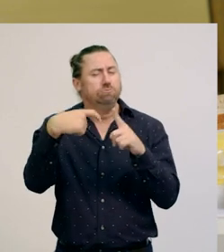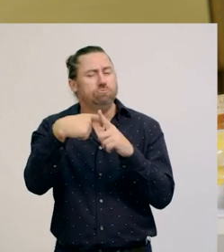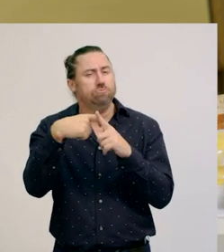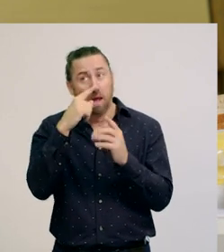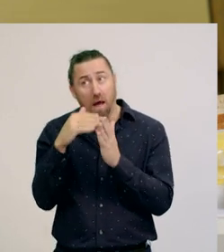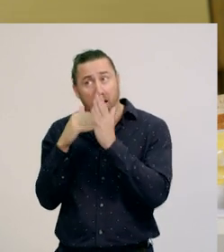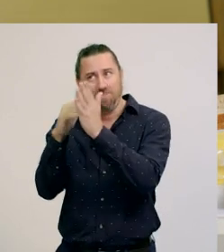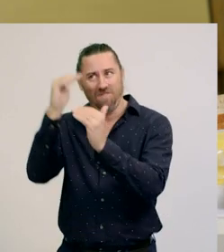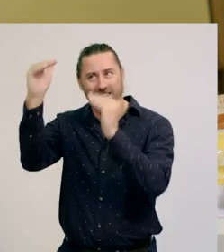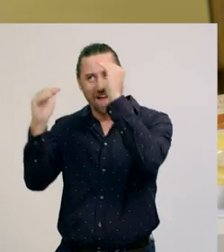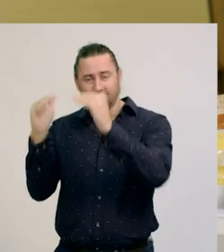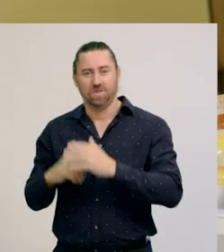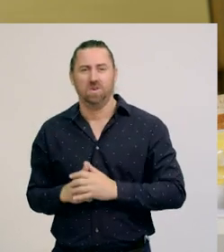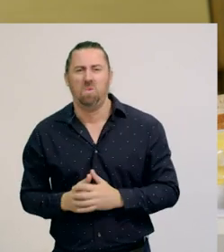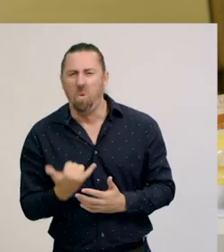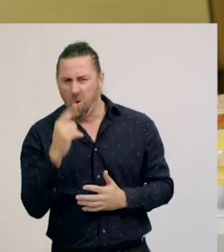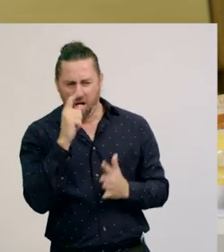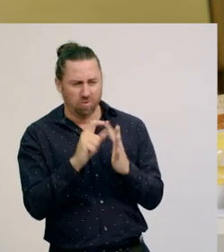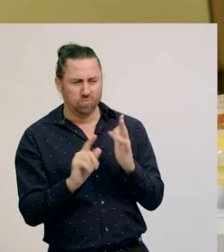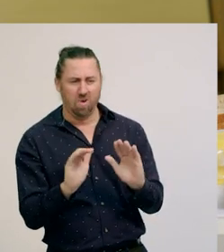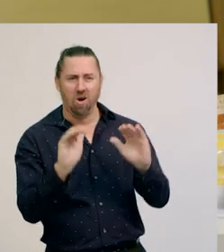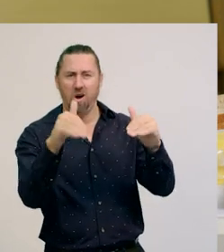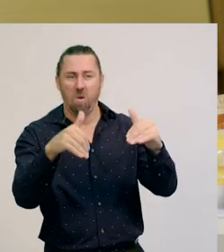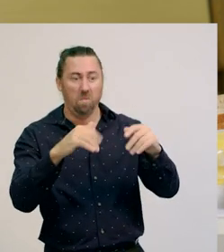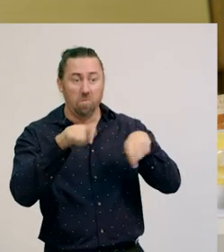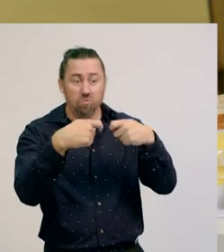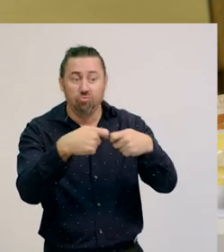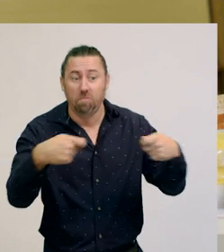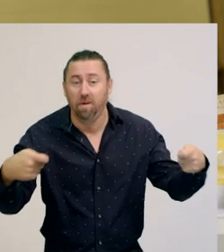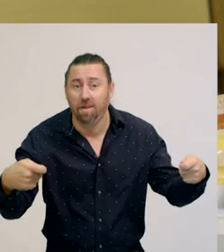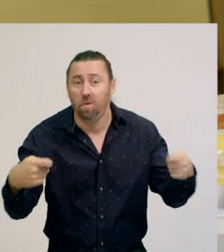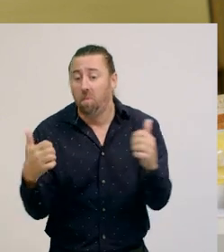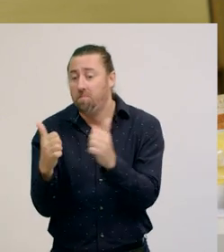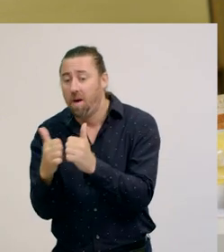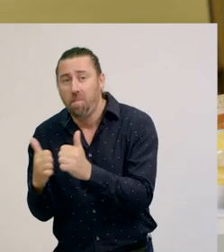or just with some other everyday objects, ribbon or paper.